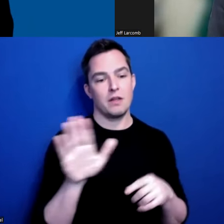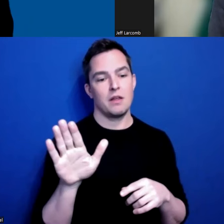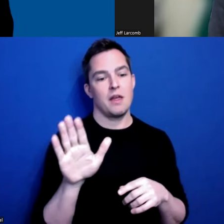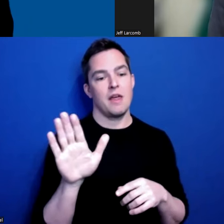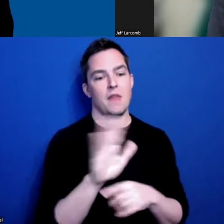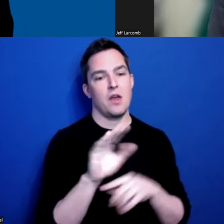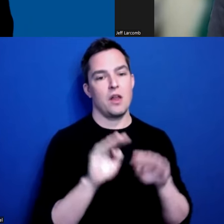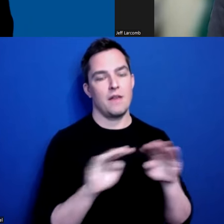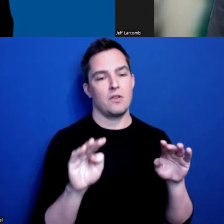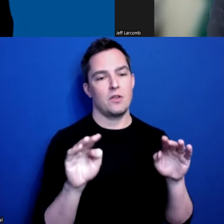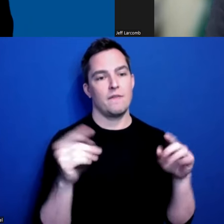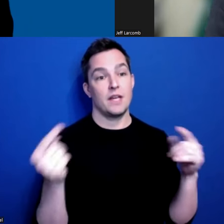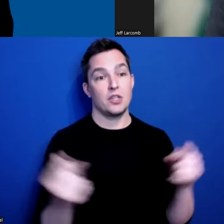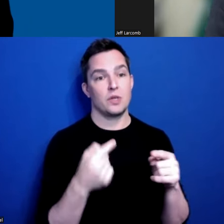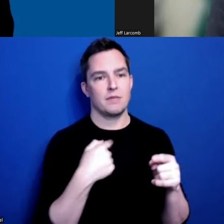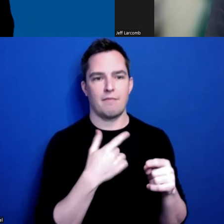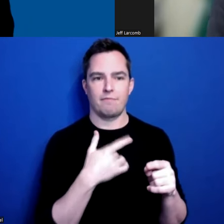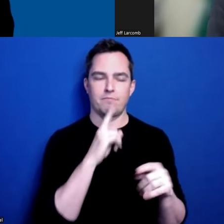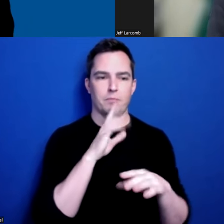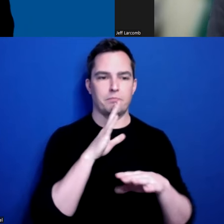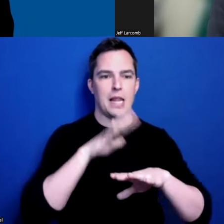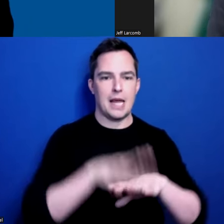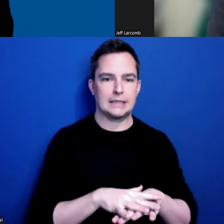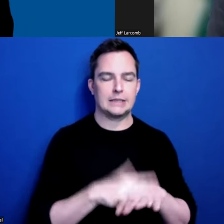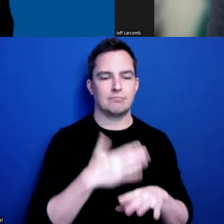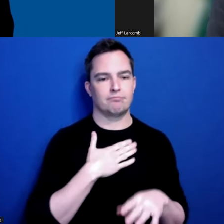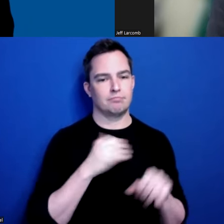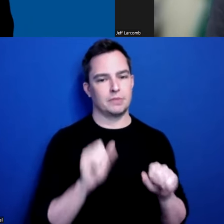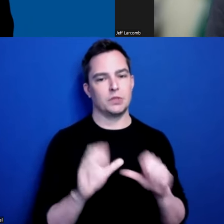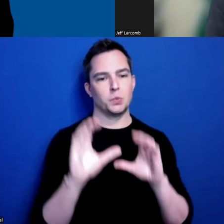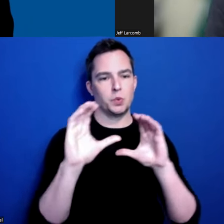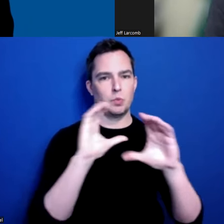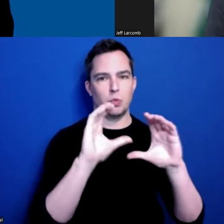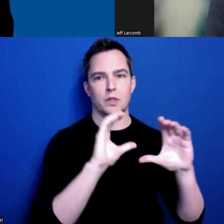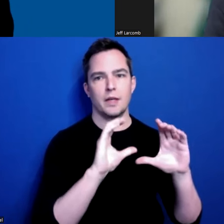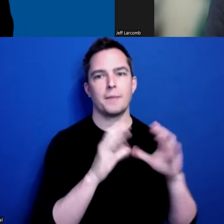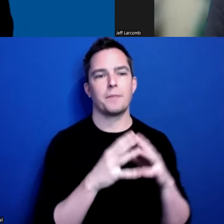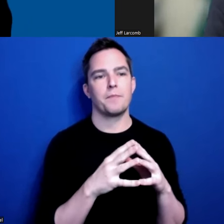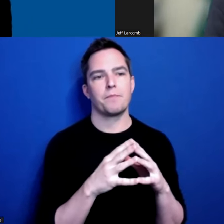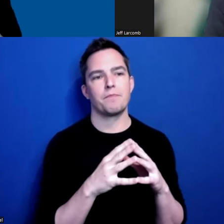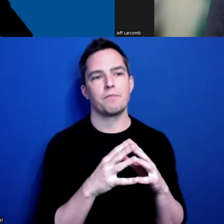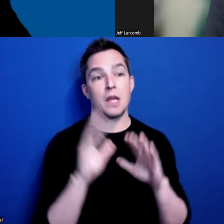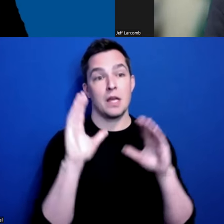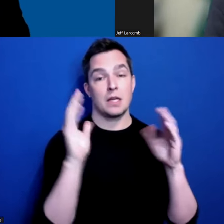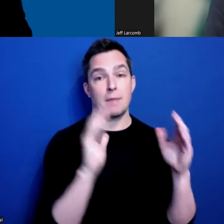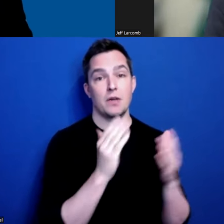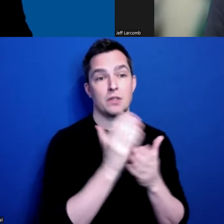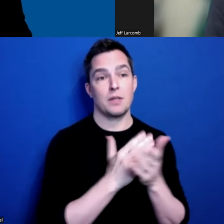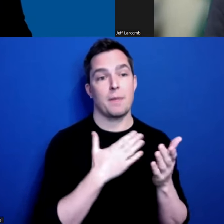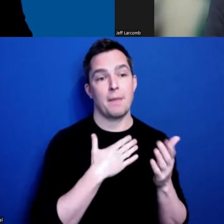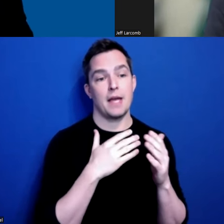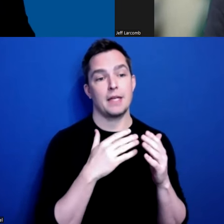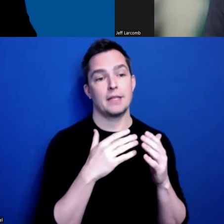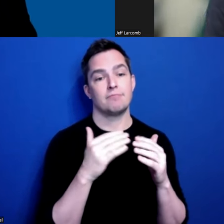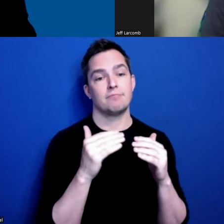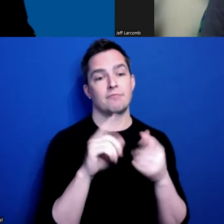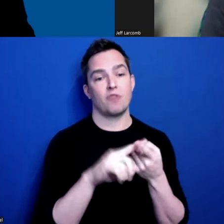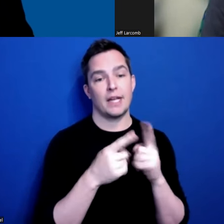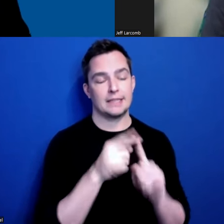so blessed in my ability to communicate compared to some of my friends.